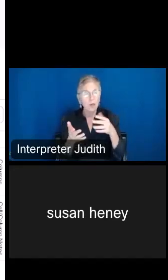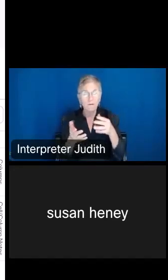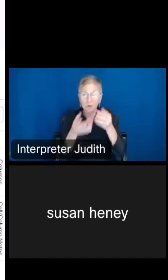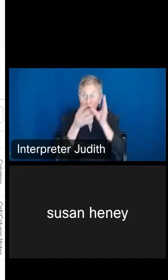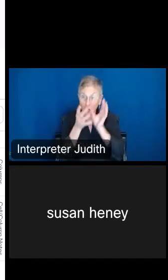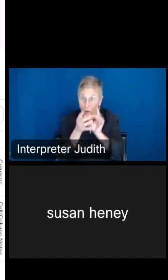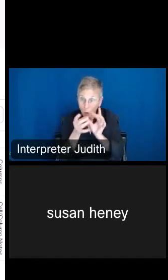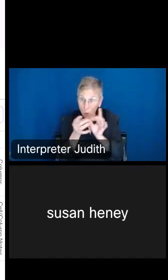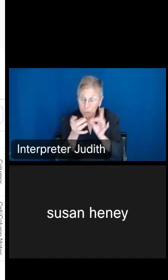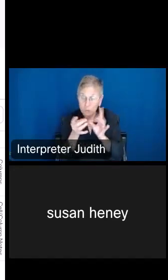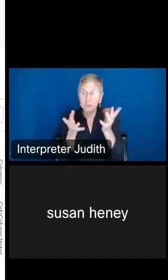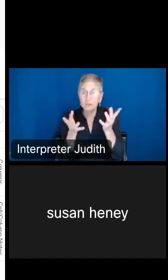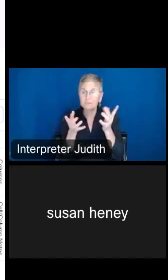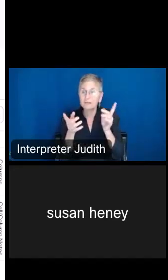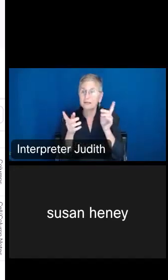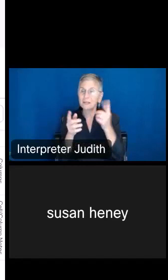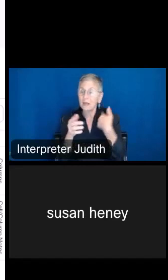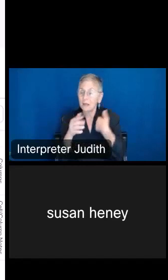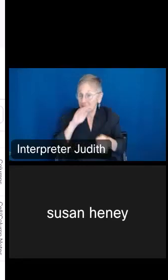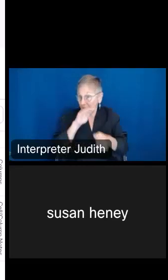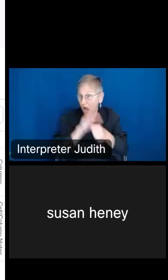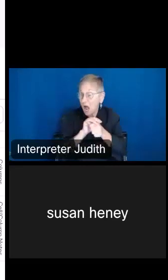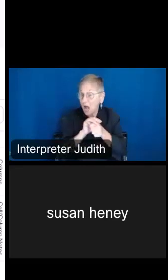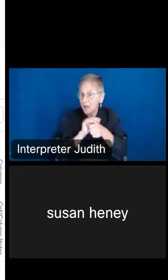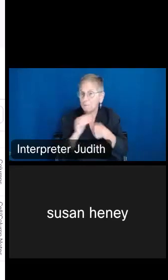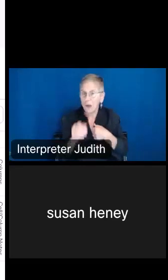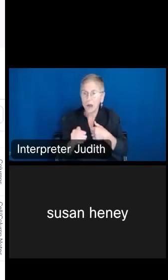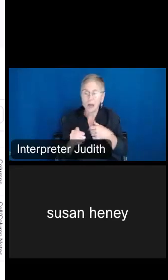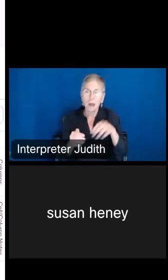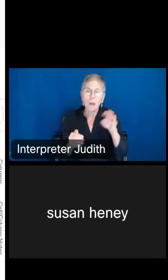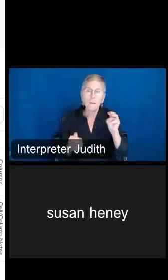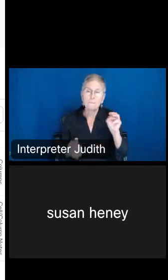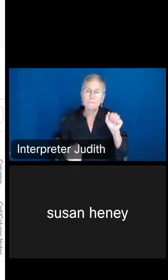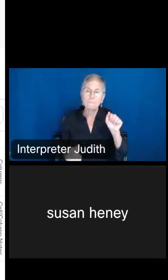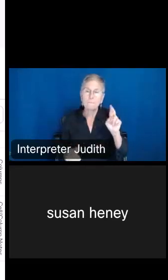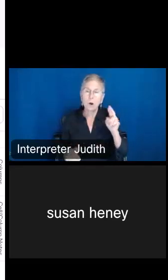I'm going to go ahead and hide my margins of error so that I can see more data here,